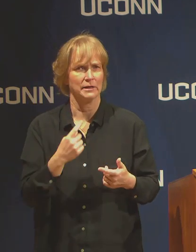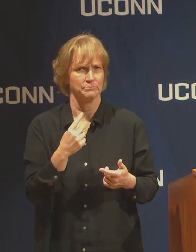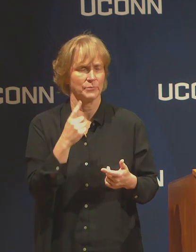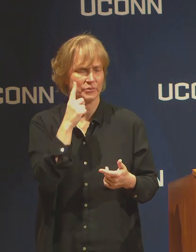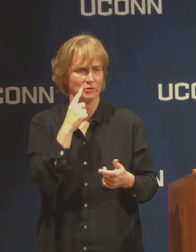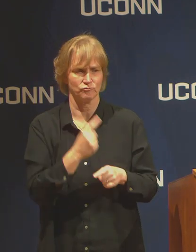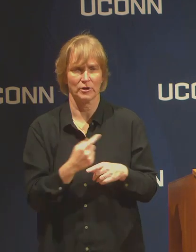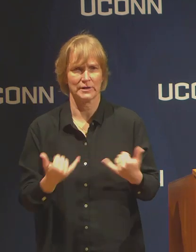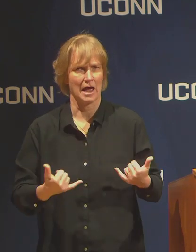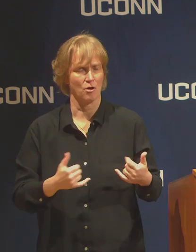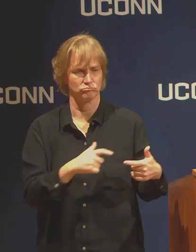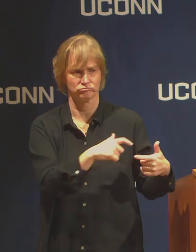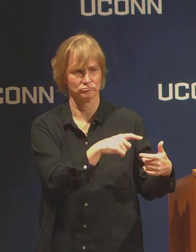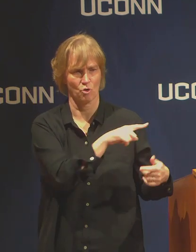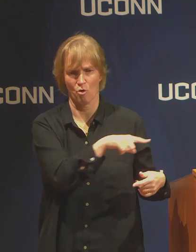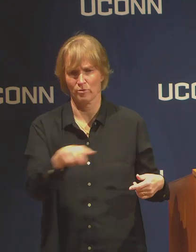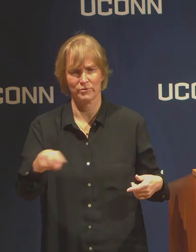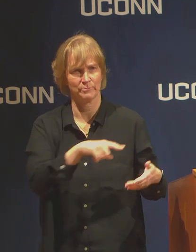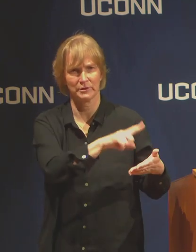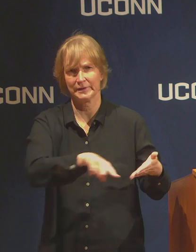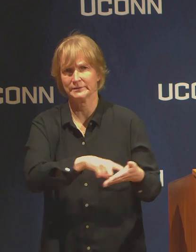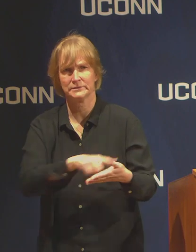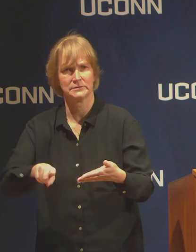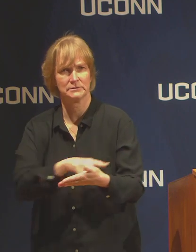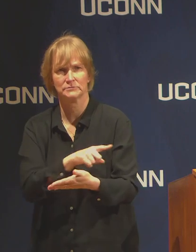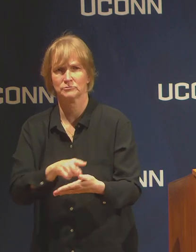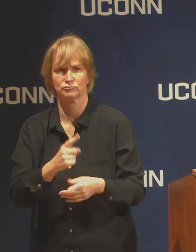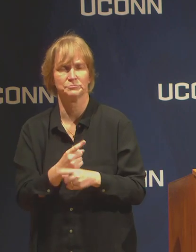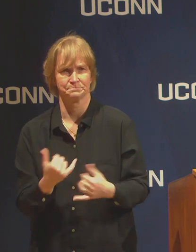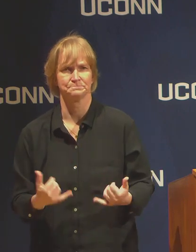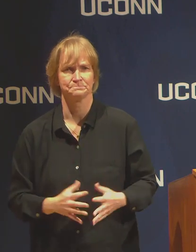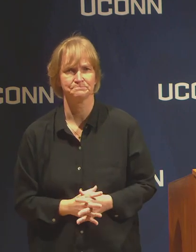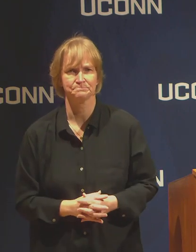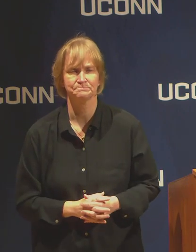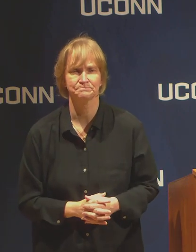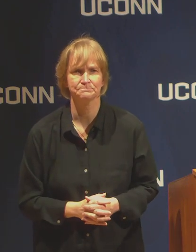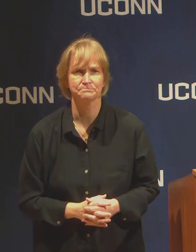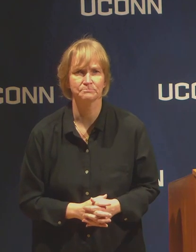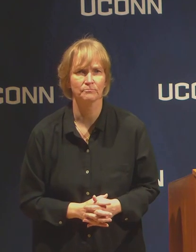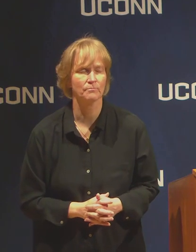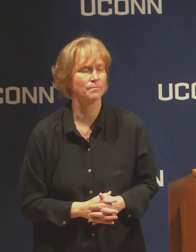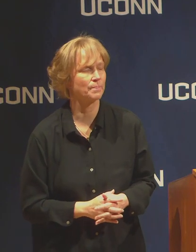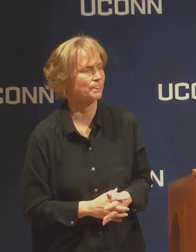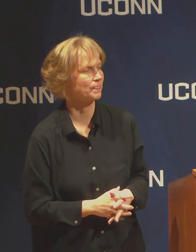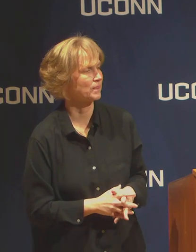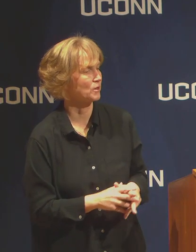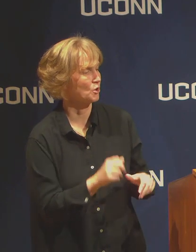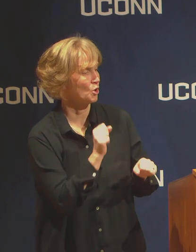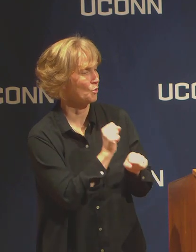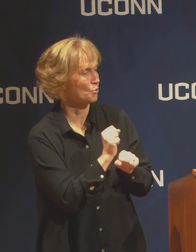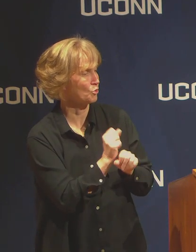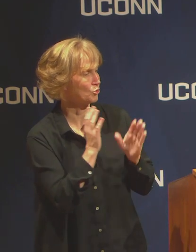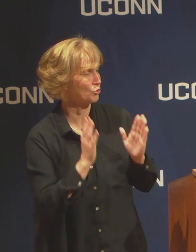further notice at this point. Employees are about to begin the evaluation period for